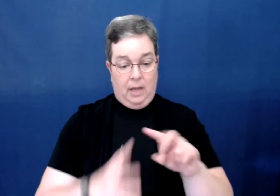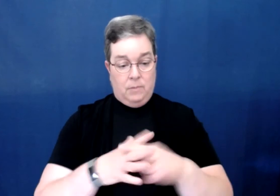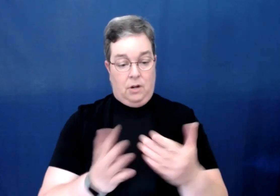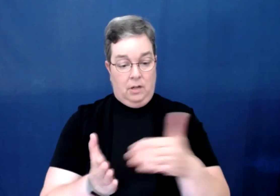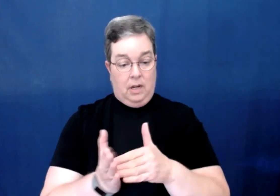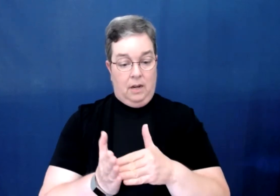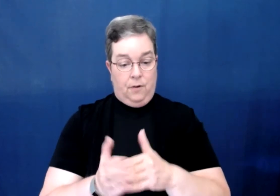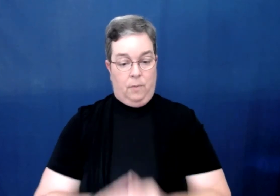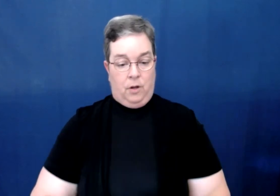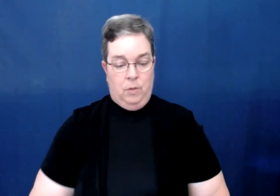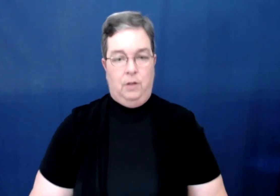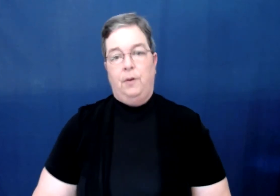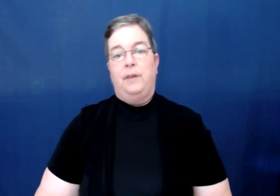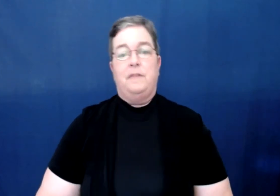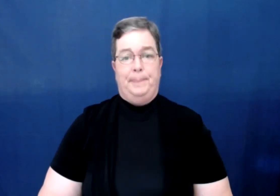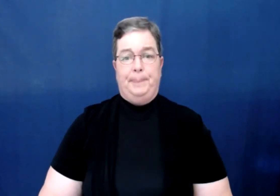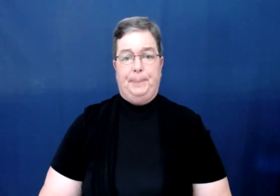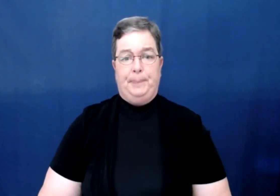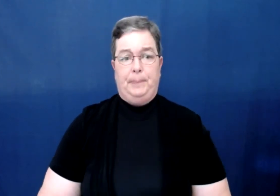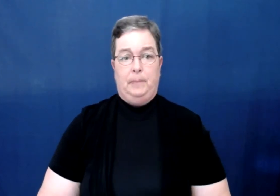Okay. I'm starting again from "Community Focus".